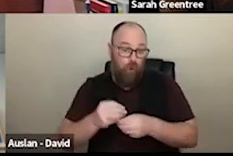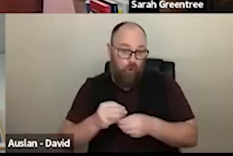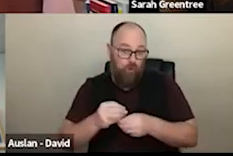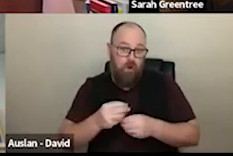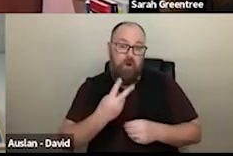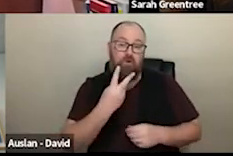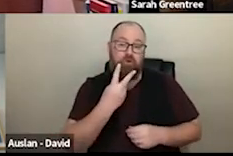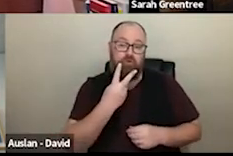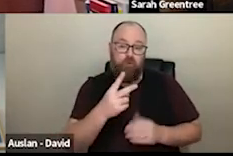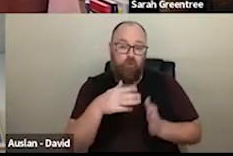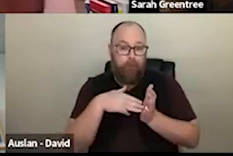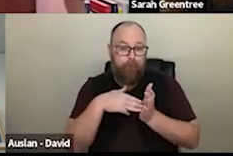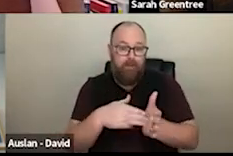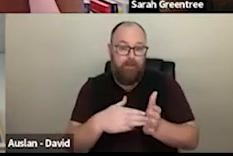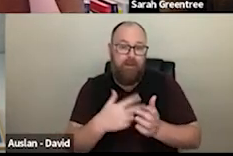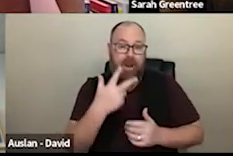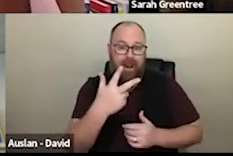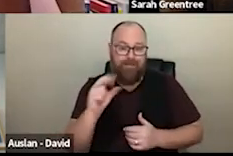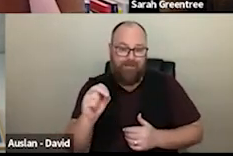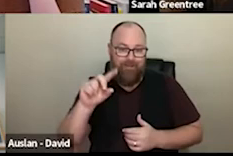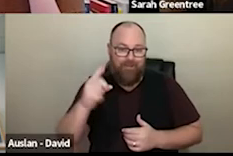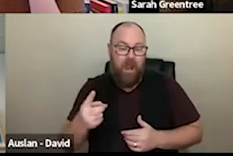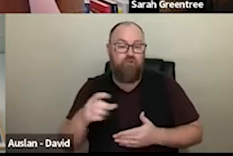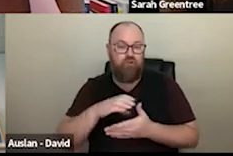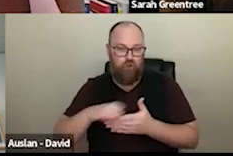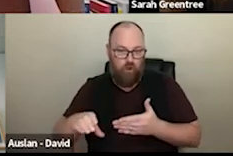years, the maximum total investment is 2 million and $80,000. And obviously 400,000 total for those that apply for the lower end